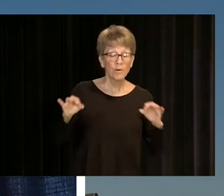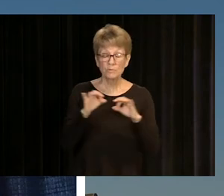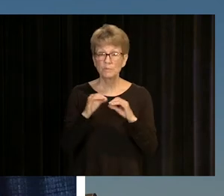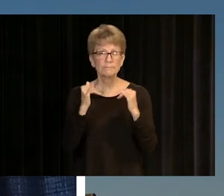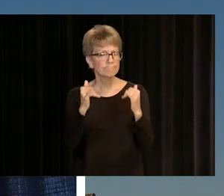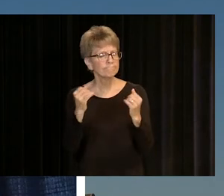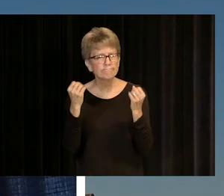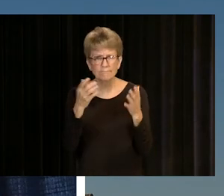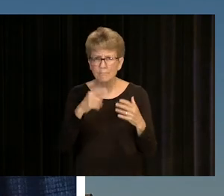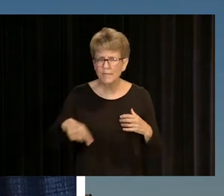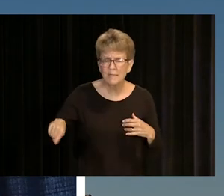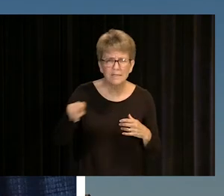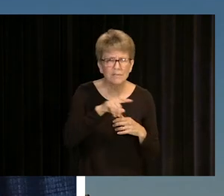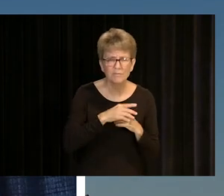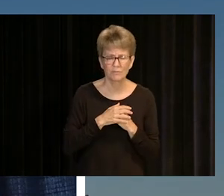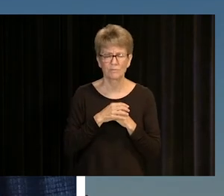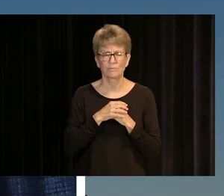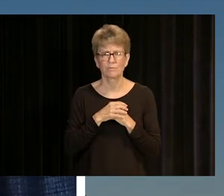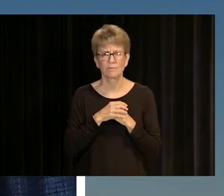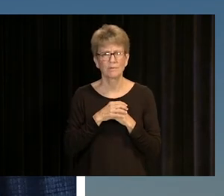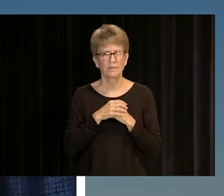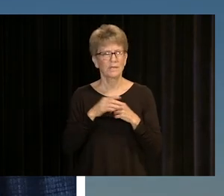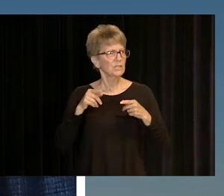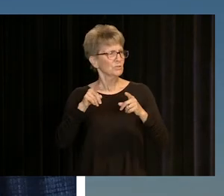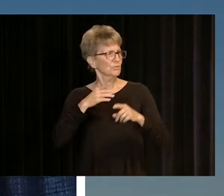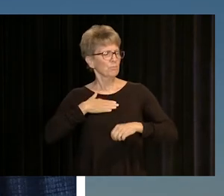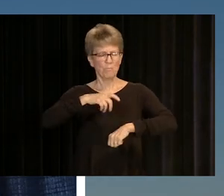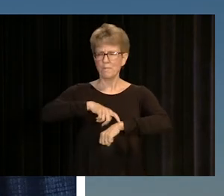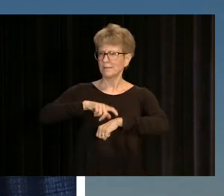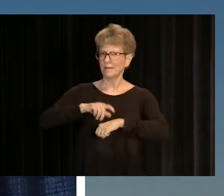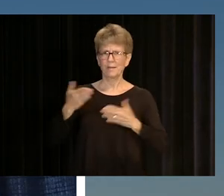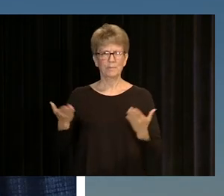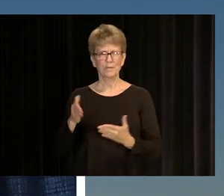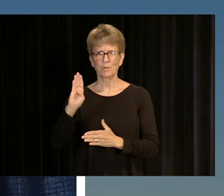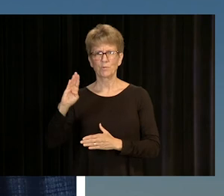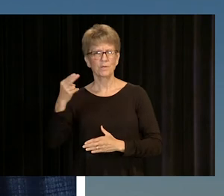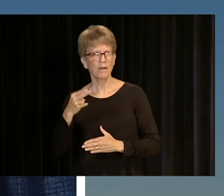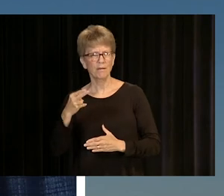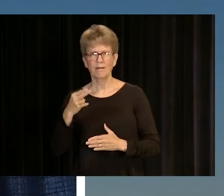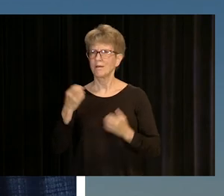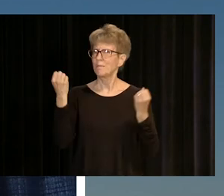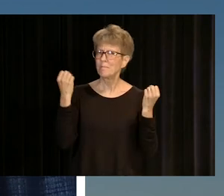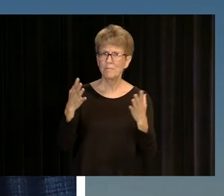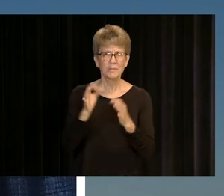MOST IMPORTANTLY, THOUGH, LIKE MANY OF YOU, I MET SO MANY AMAZING PEOPLE DURING MY TIME AT BROOKHAVEN,